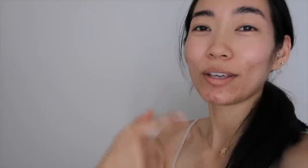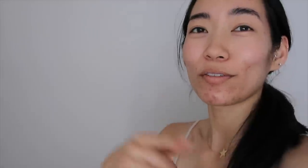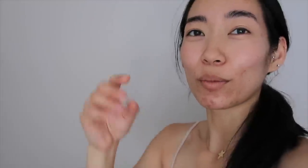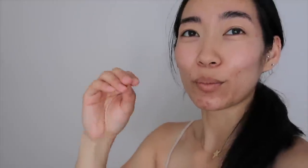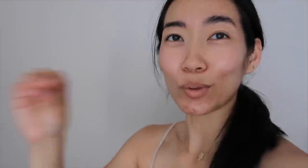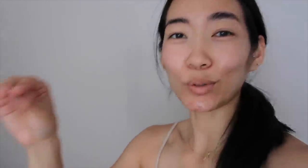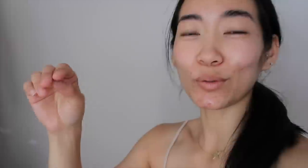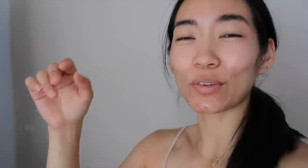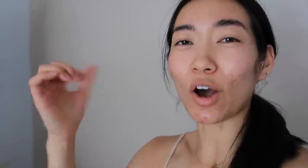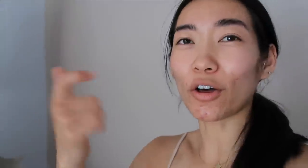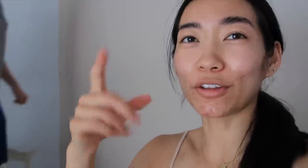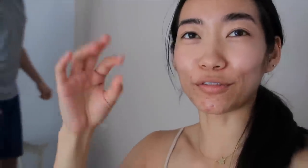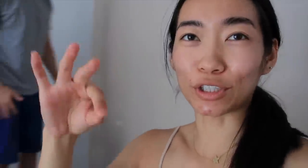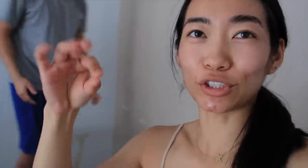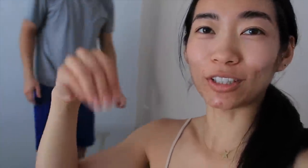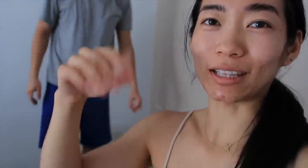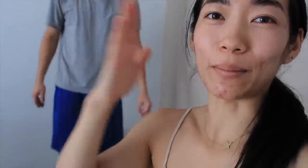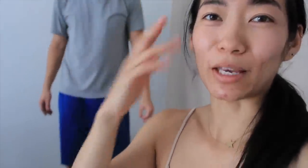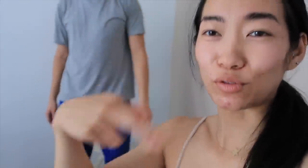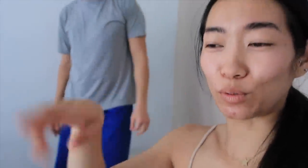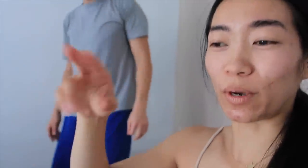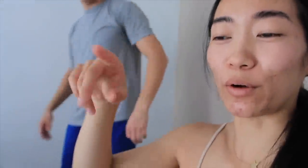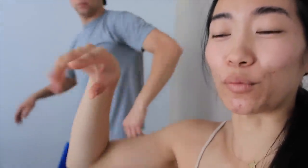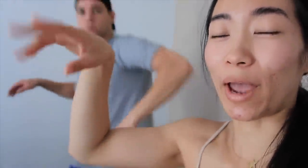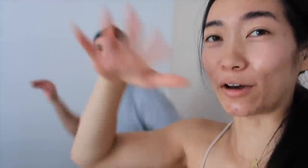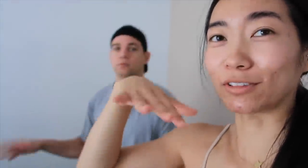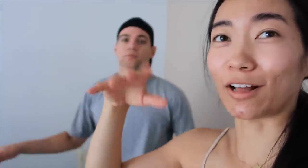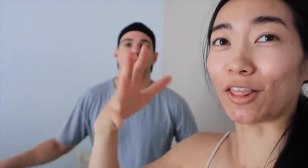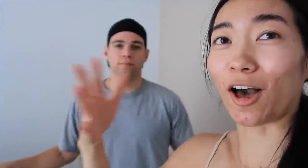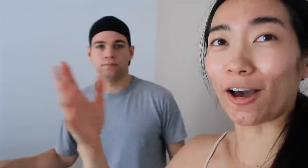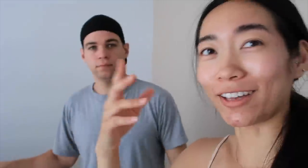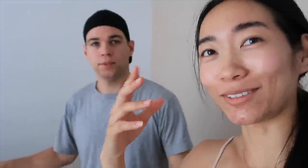E: We've moved all the furniture in the bedroom around a lot